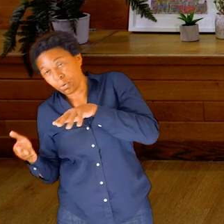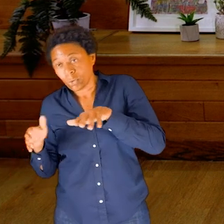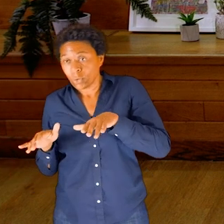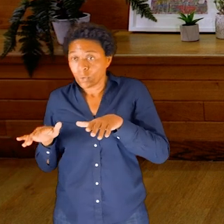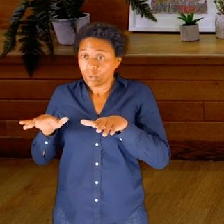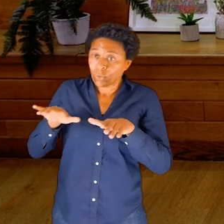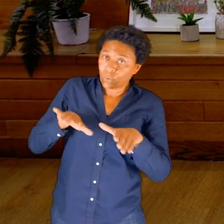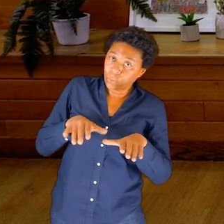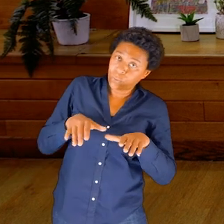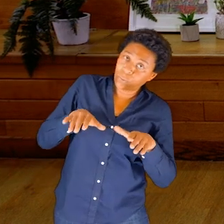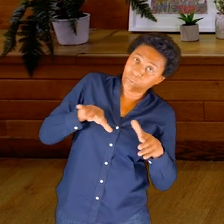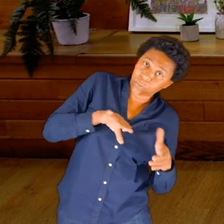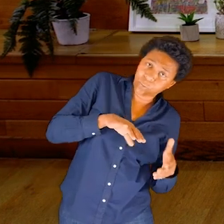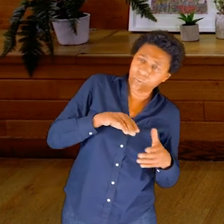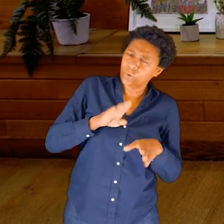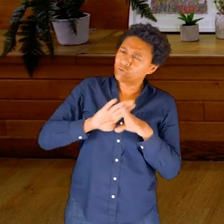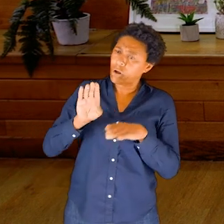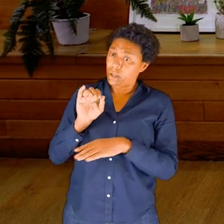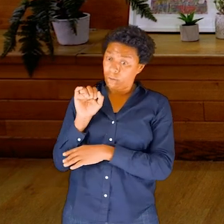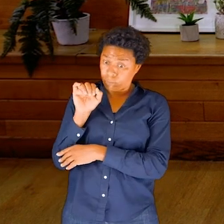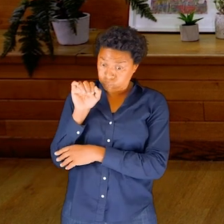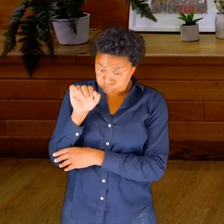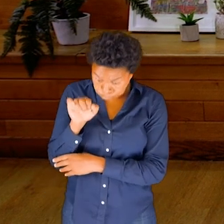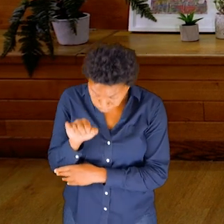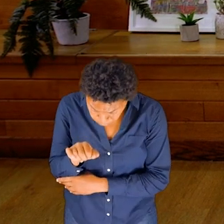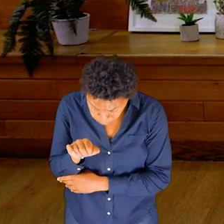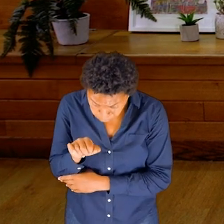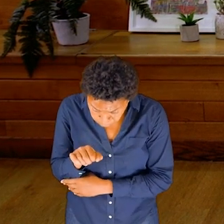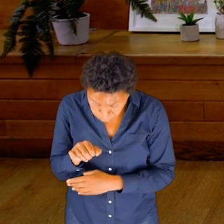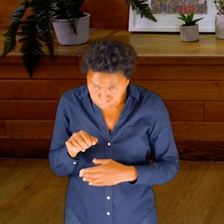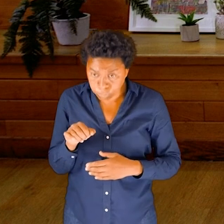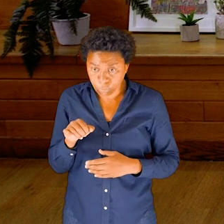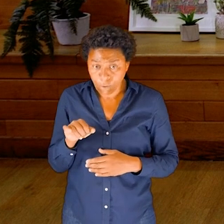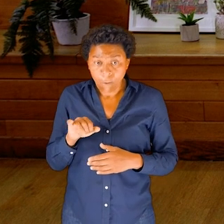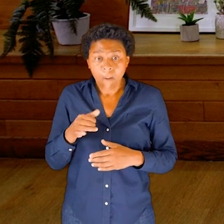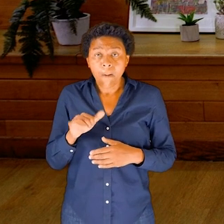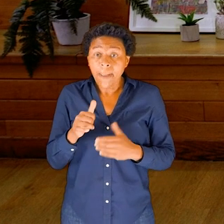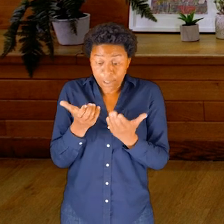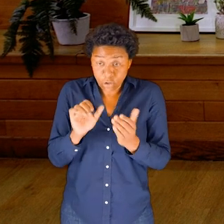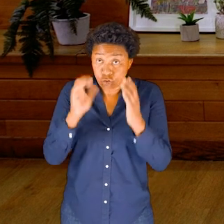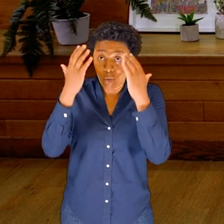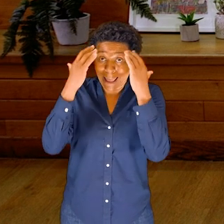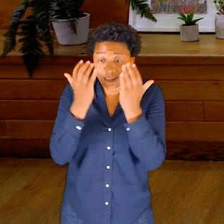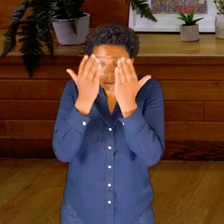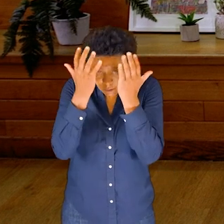perhaps taking the head forwards. You can always rest your head in your hands, for example.